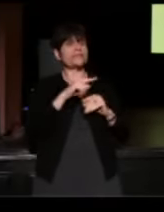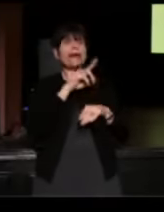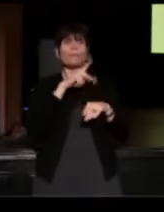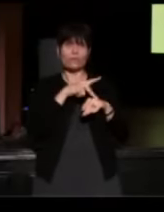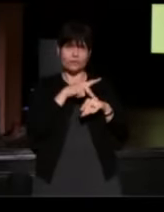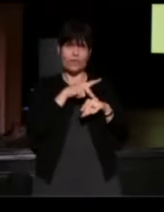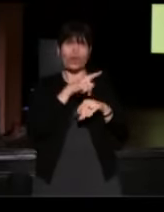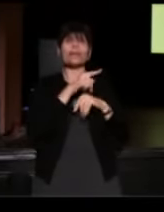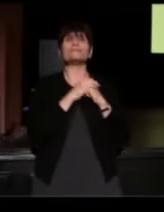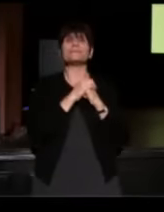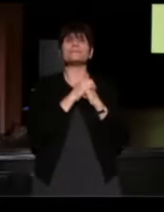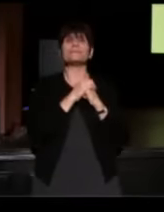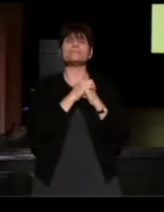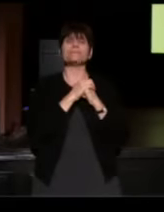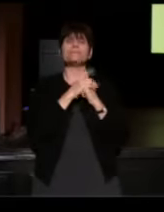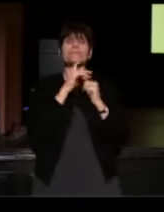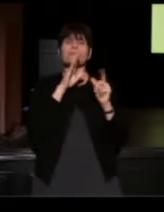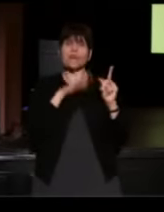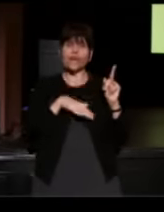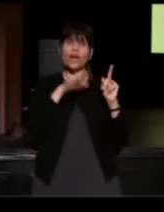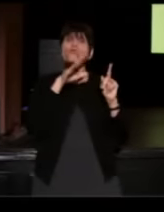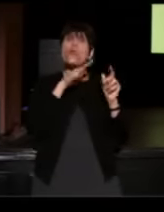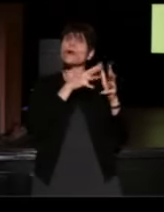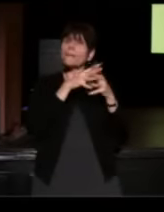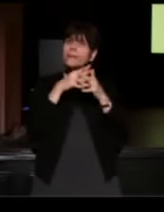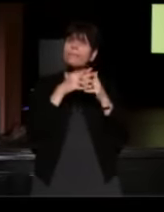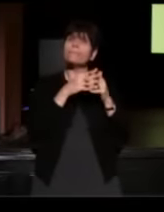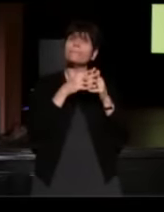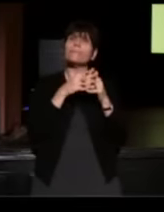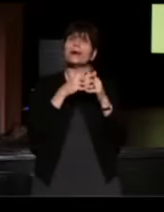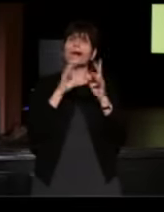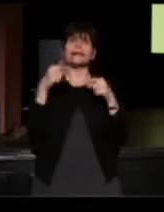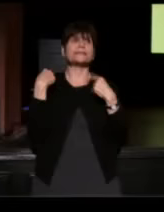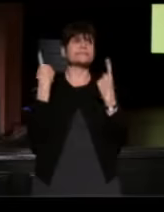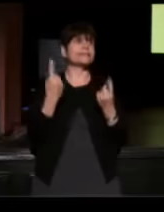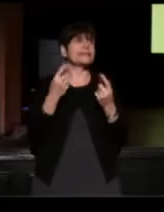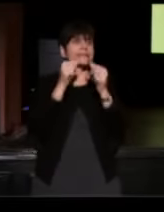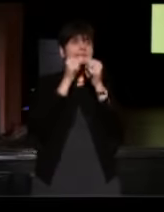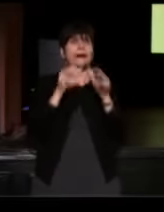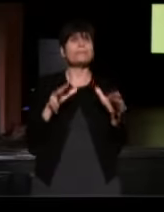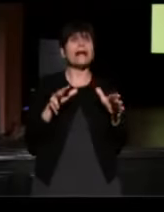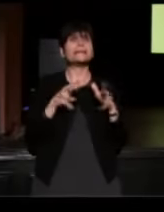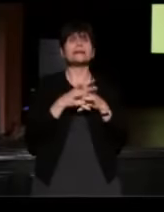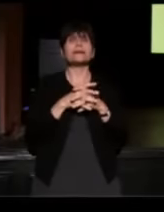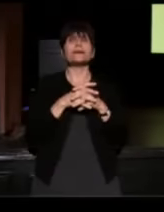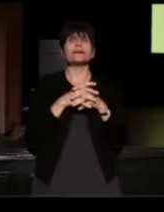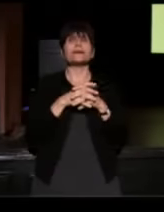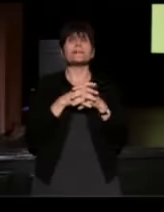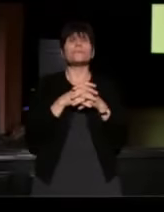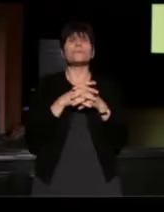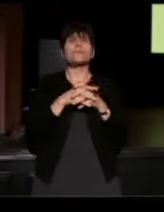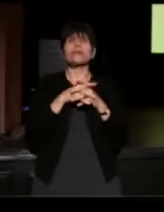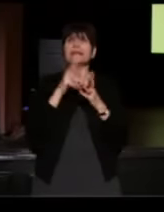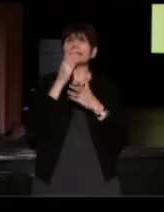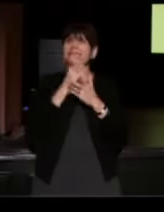Growing up in America has been such a blessing and although in some ways I do stand out